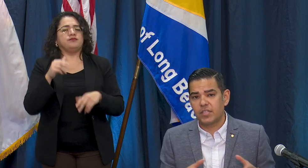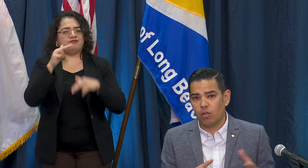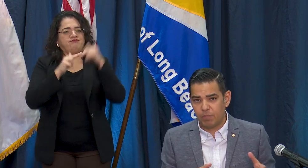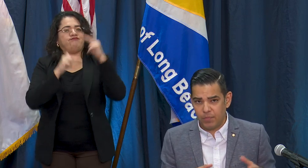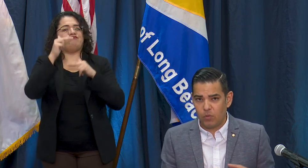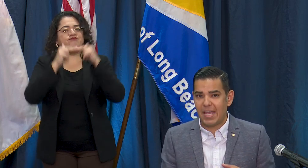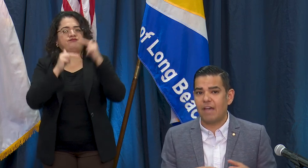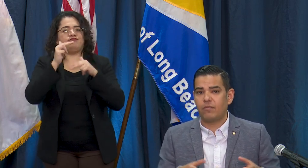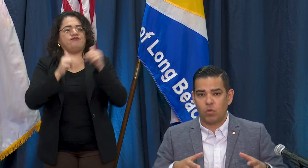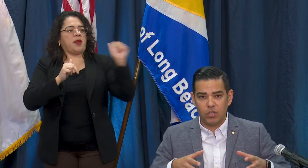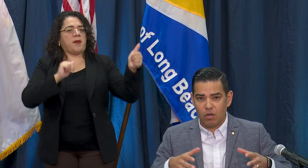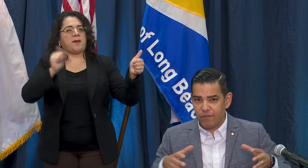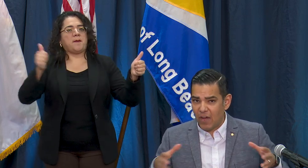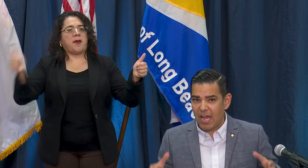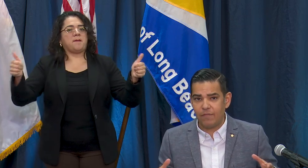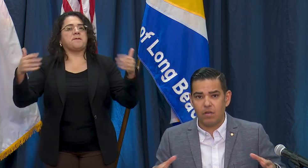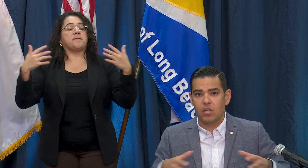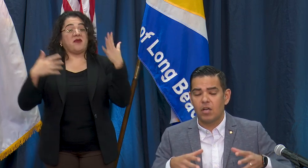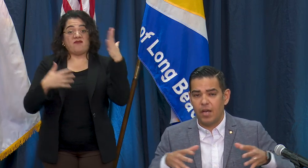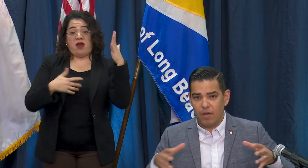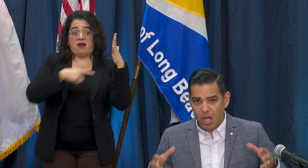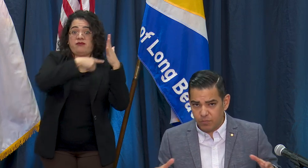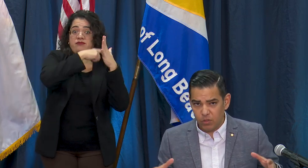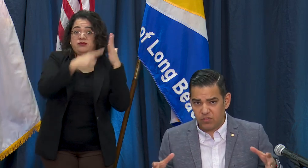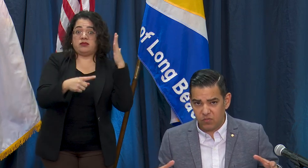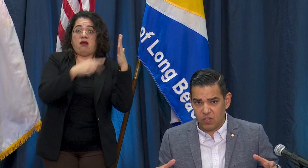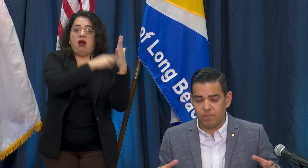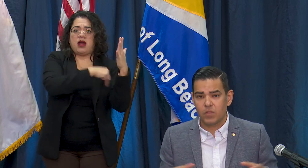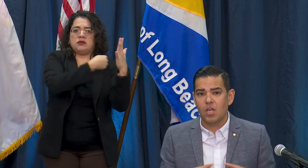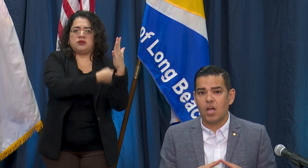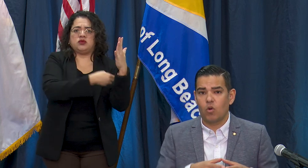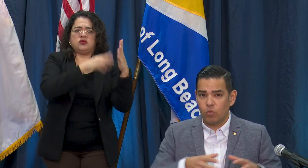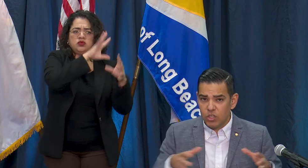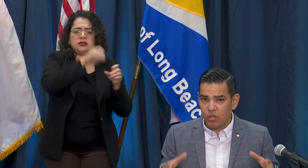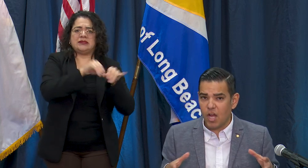to help people. We have of course our 5 hospital system and our Regional